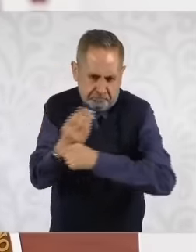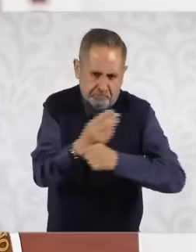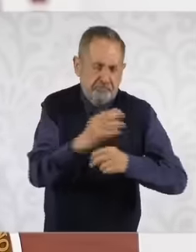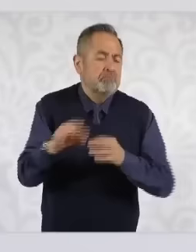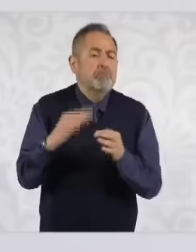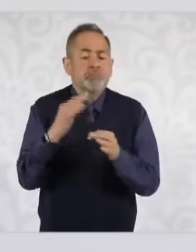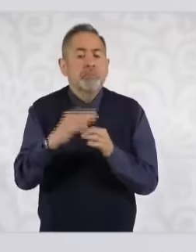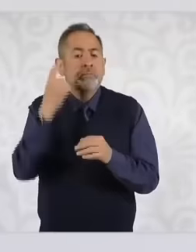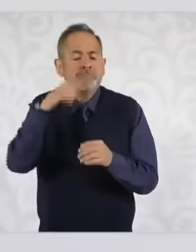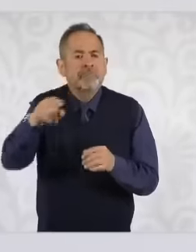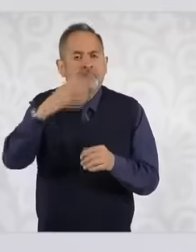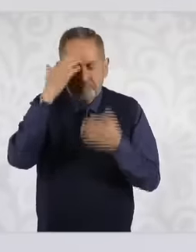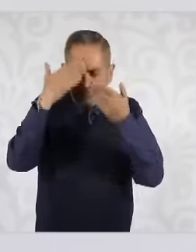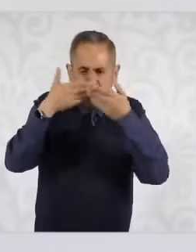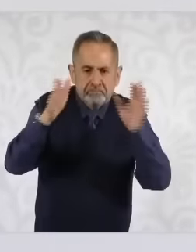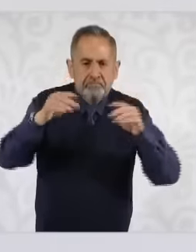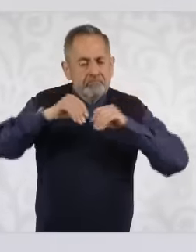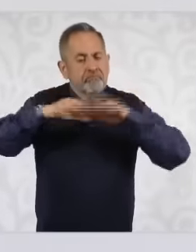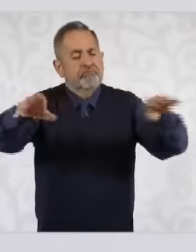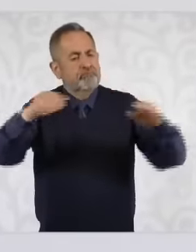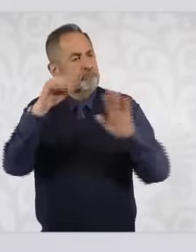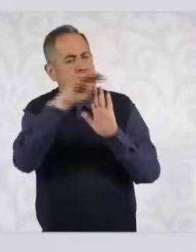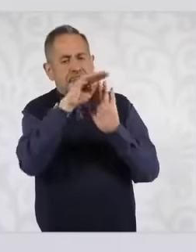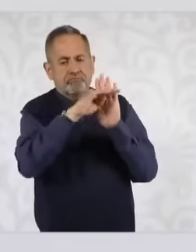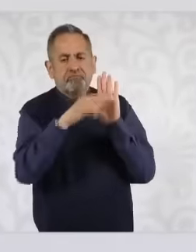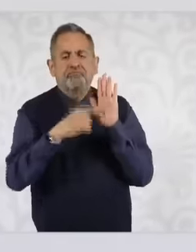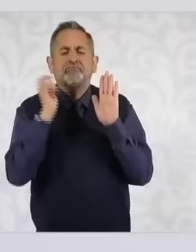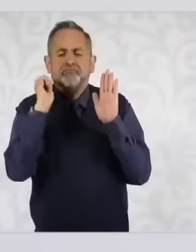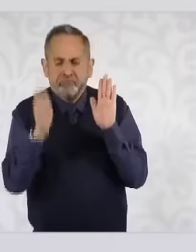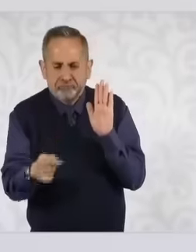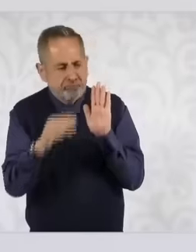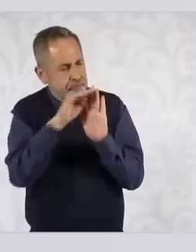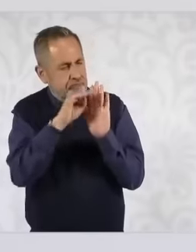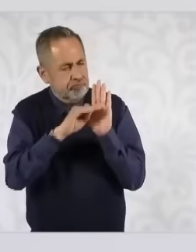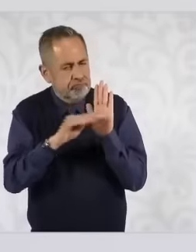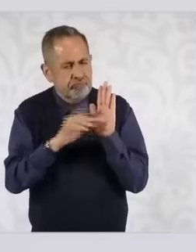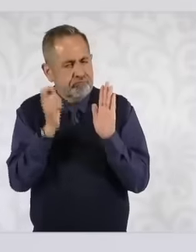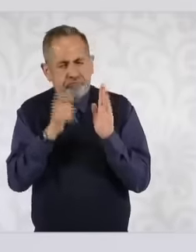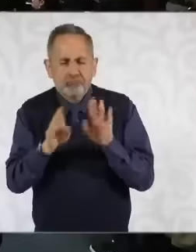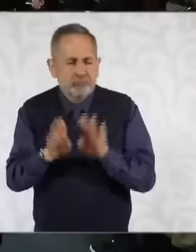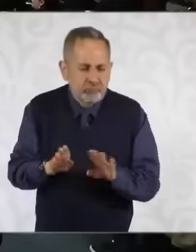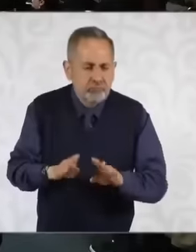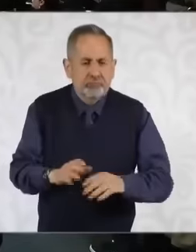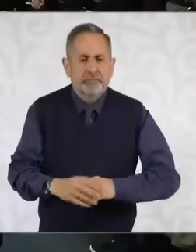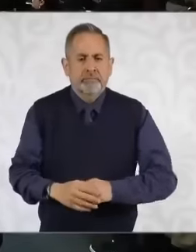so that everyone knows all the work that It has taken place on Friday morning